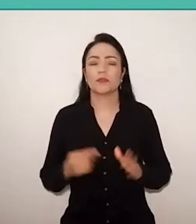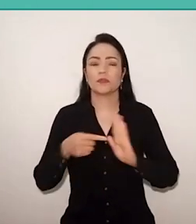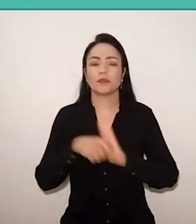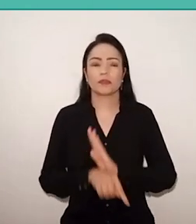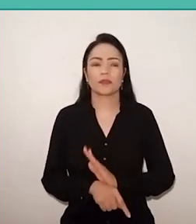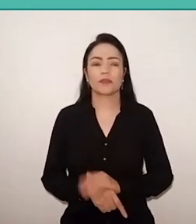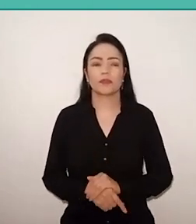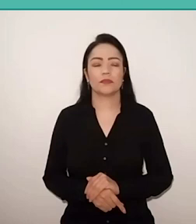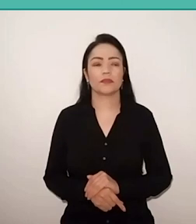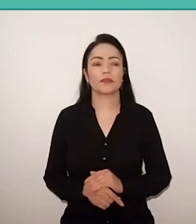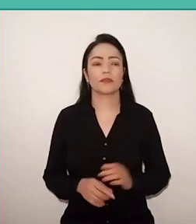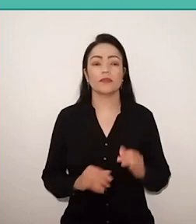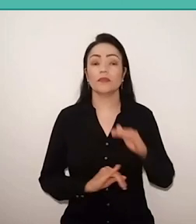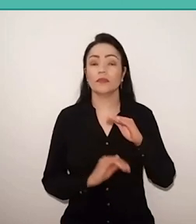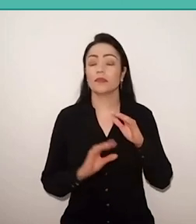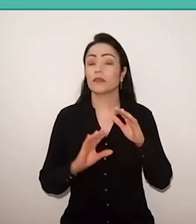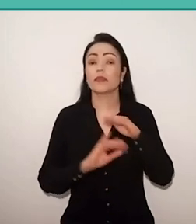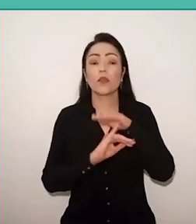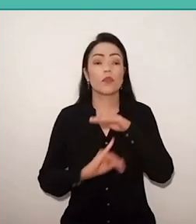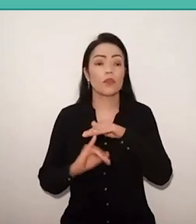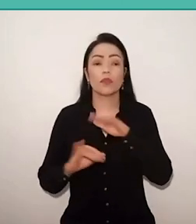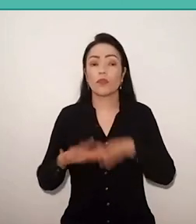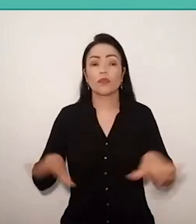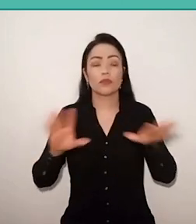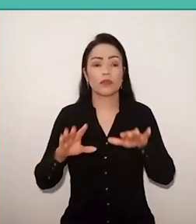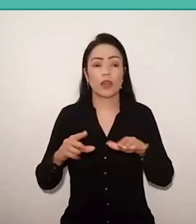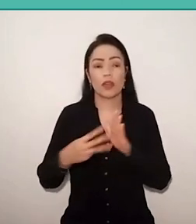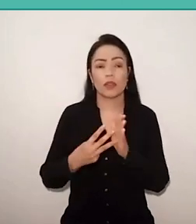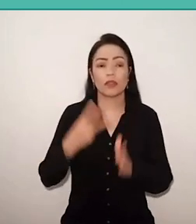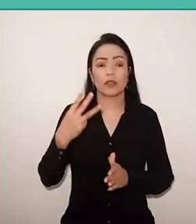to the entities that promote this 3rd edition of this important seminar.